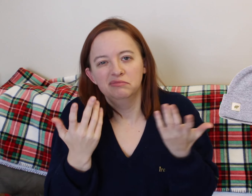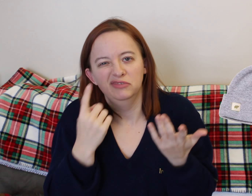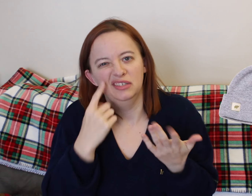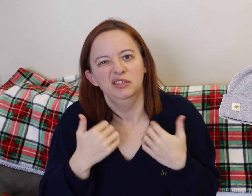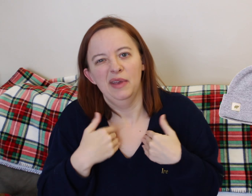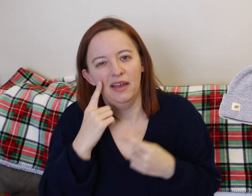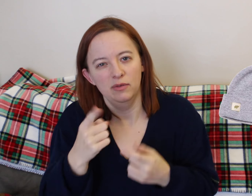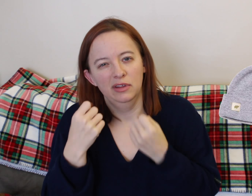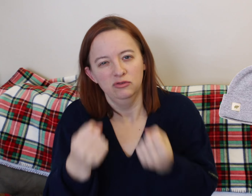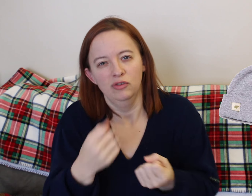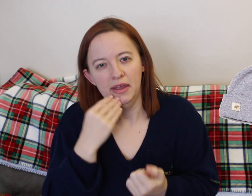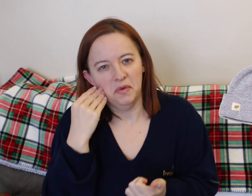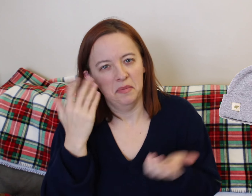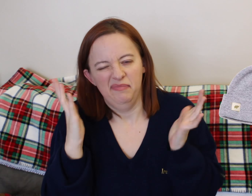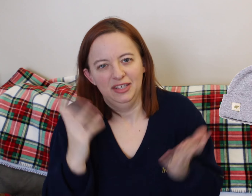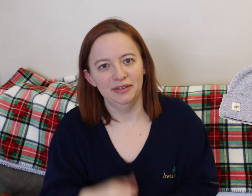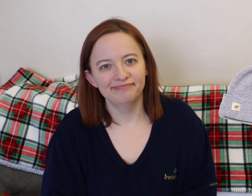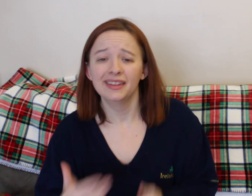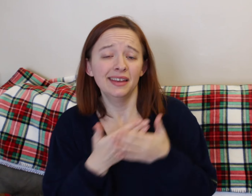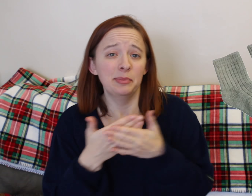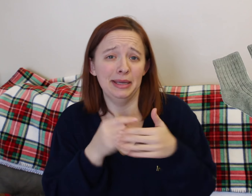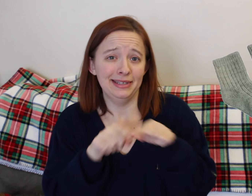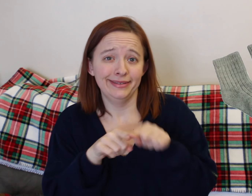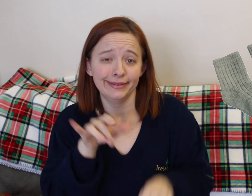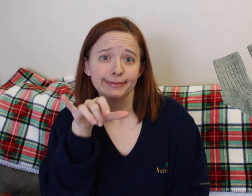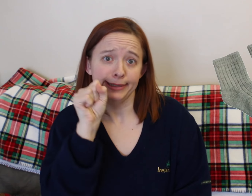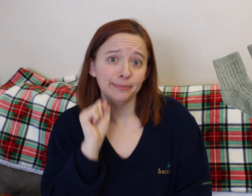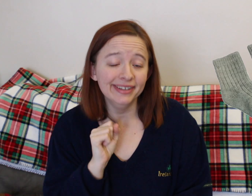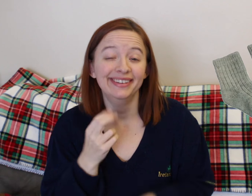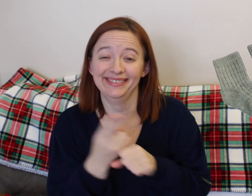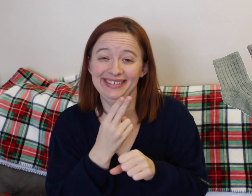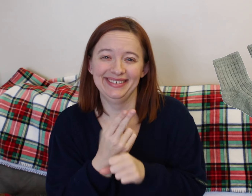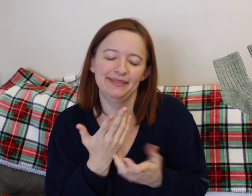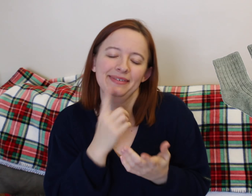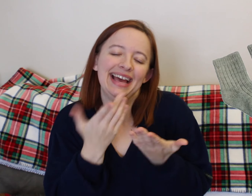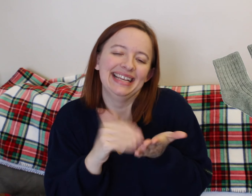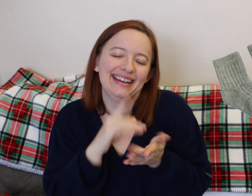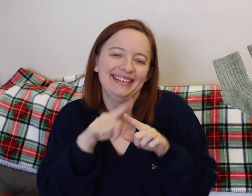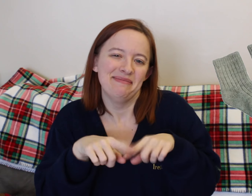The hospital hats aren't exactly the cutest thing ever. But we did end up using our hat, especially because it was cold outside.